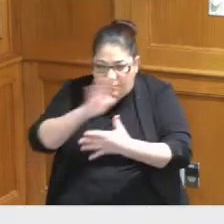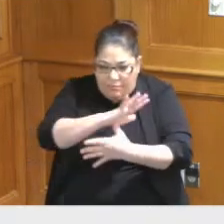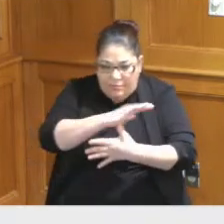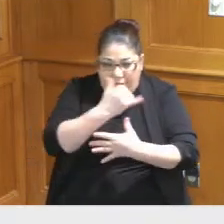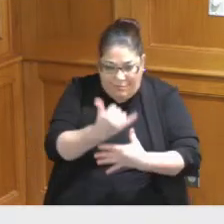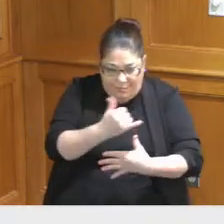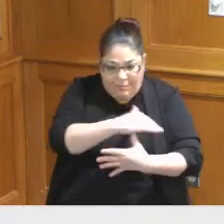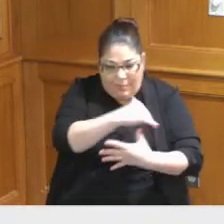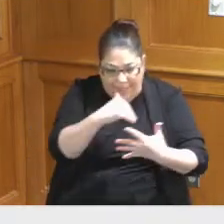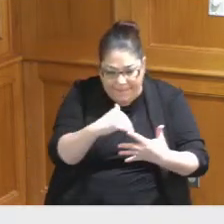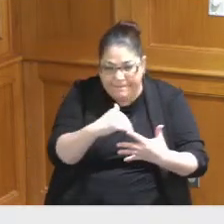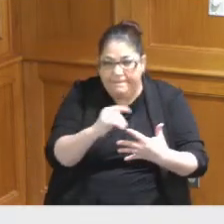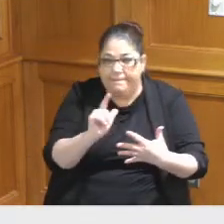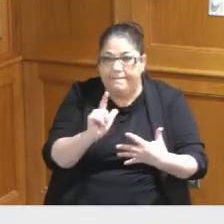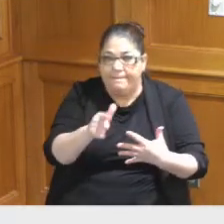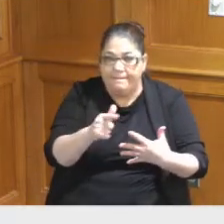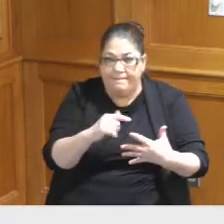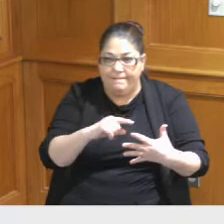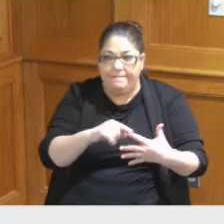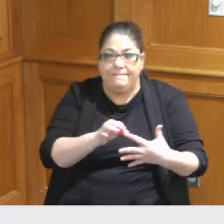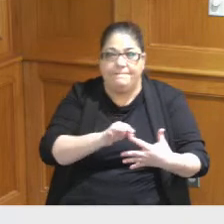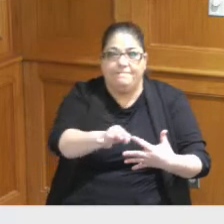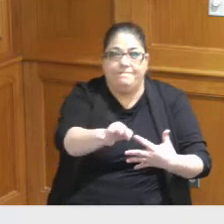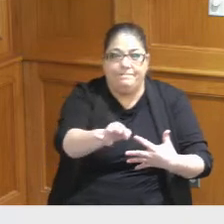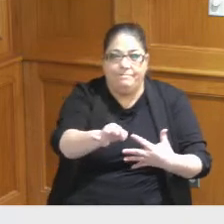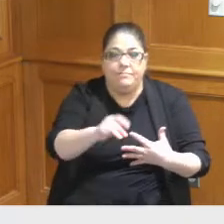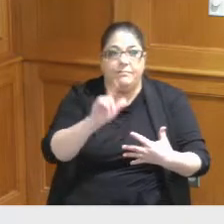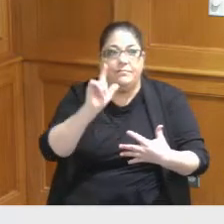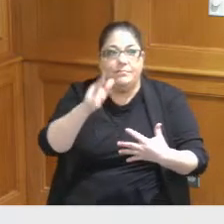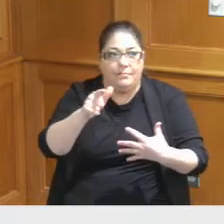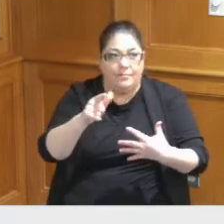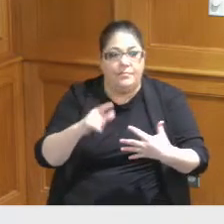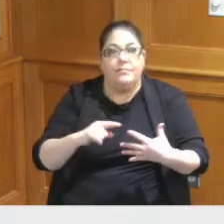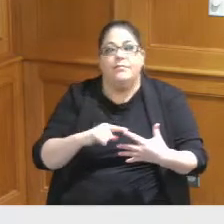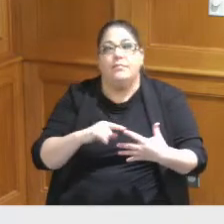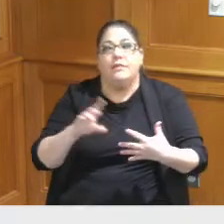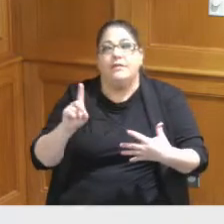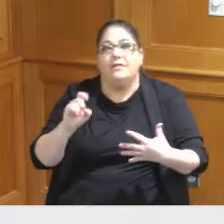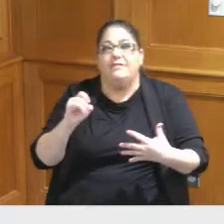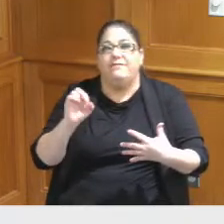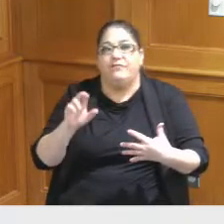do what work we may defer and decide whether or not we want to deferred and then that will help